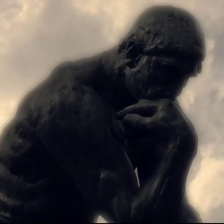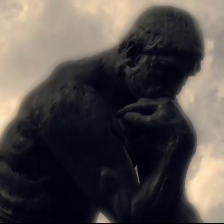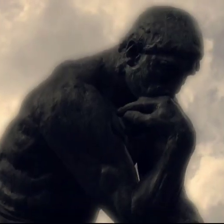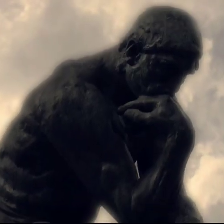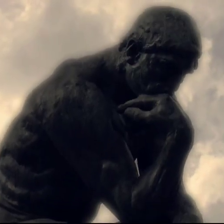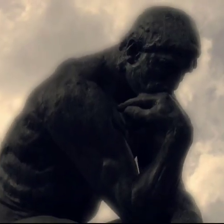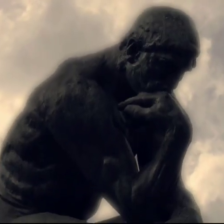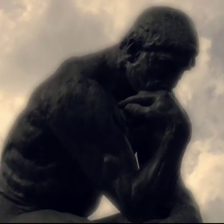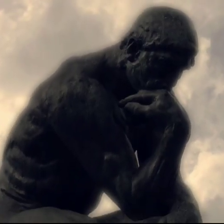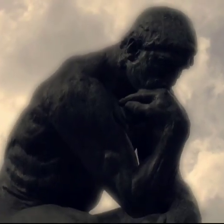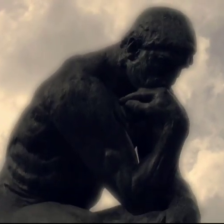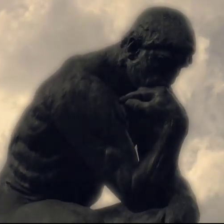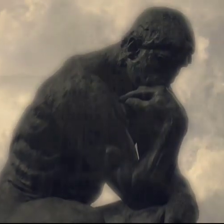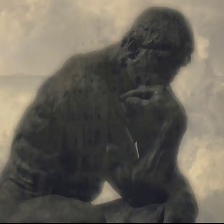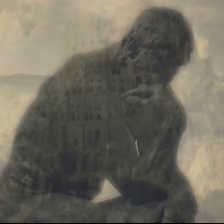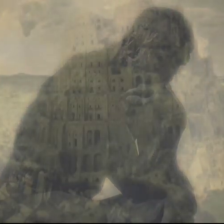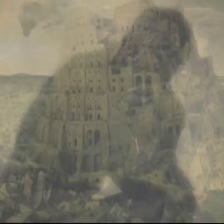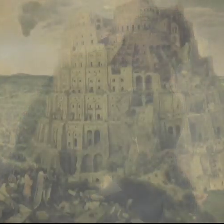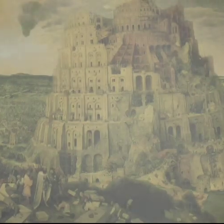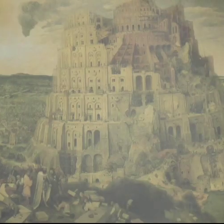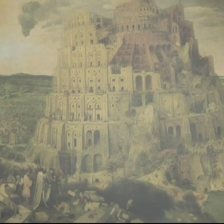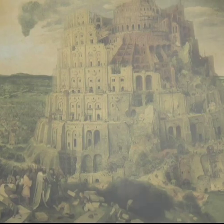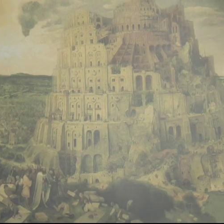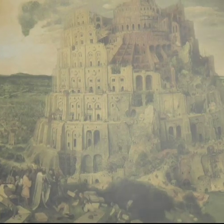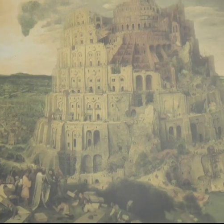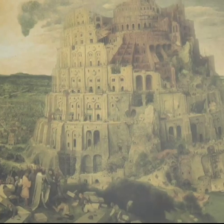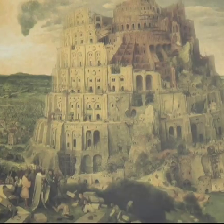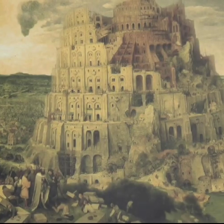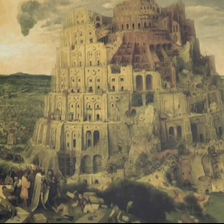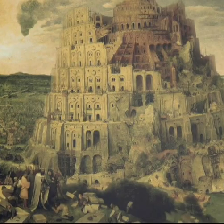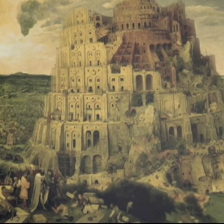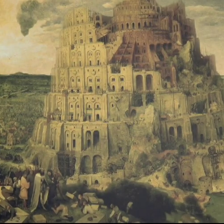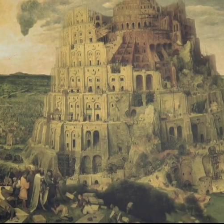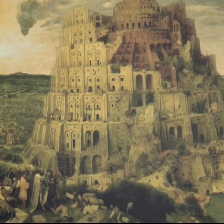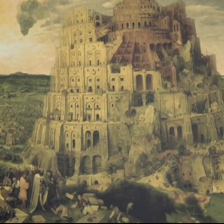the reassuring flash of recognition that tells us we are not alone.